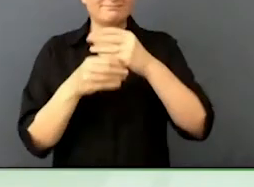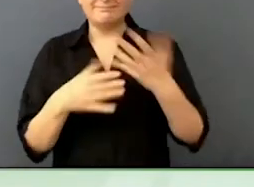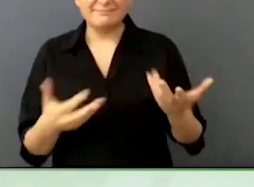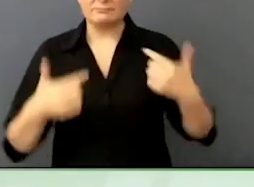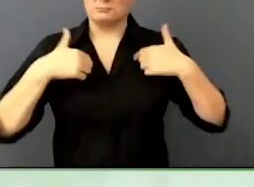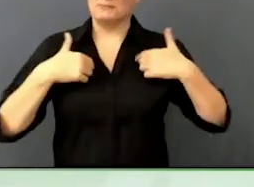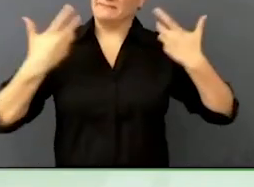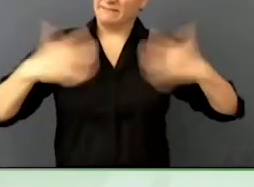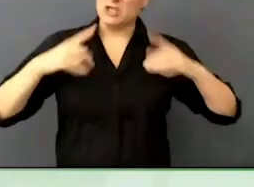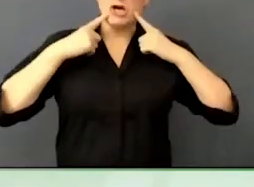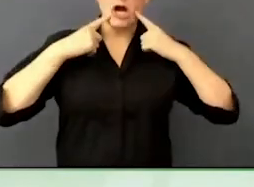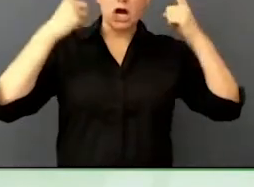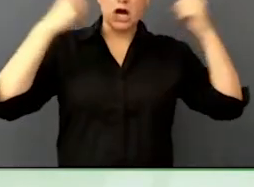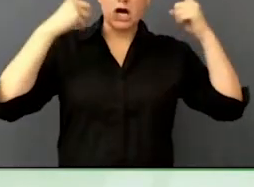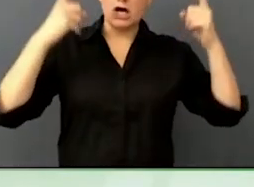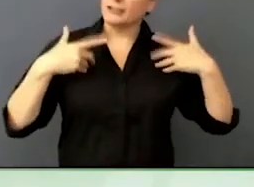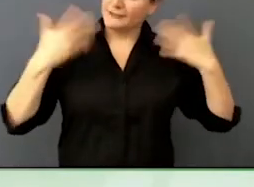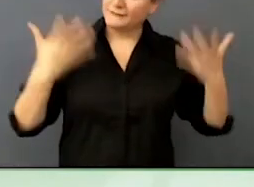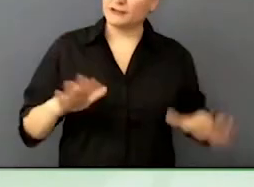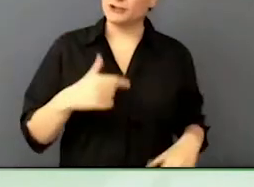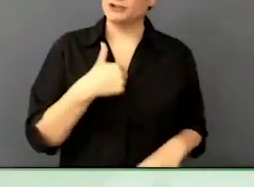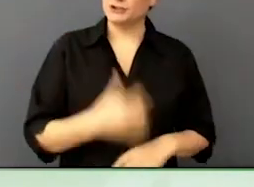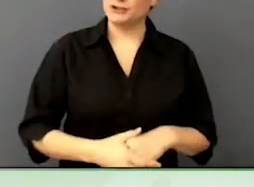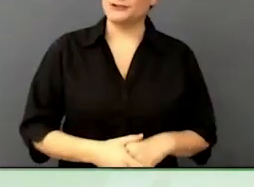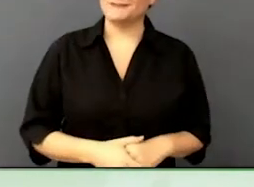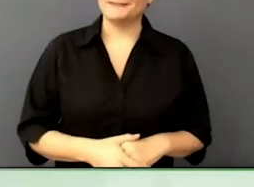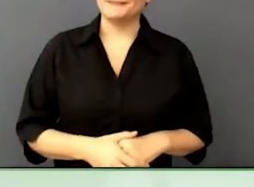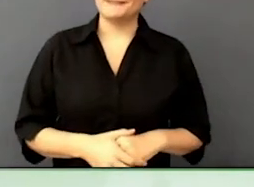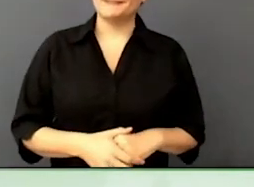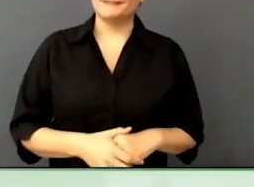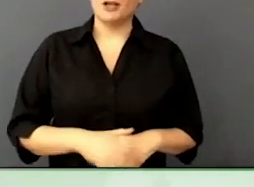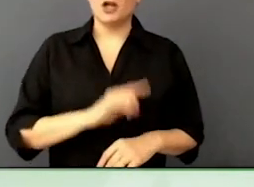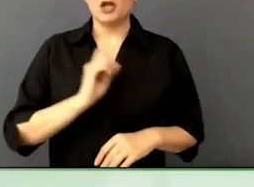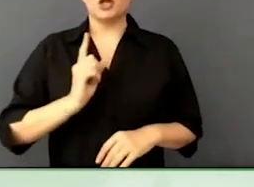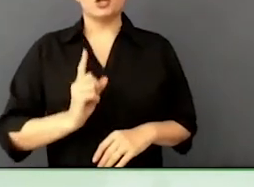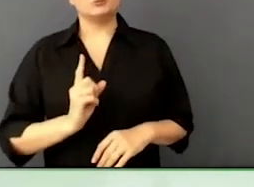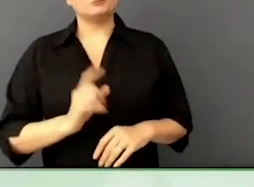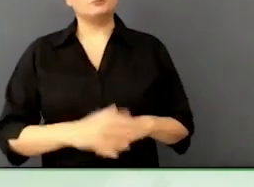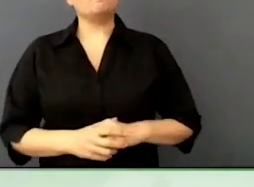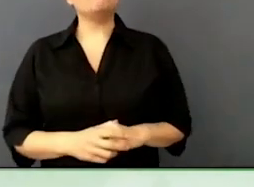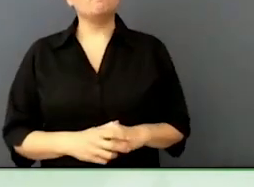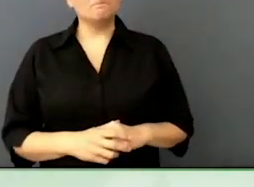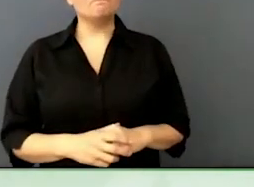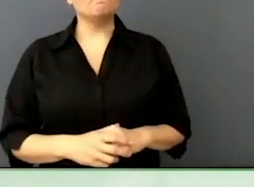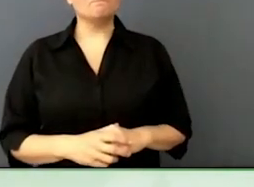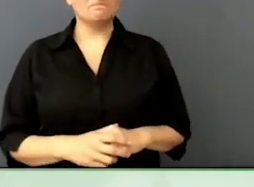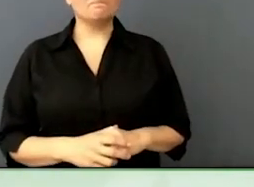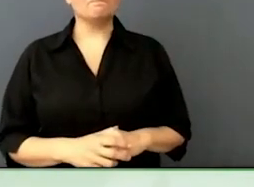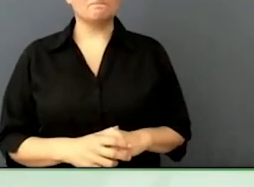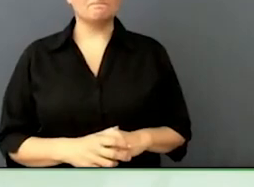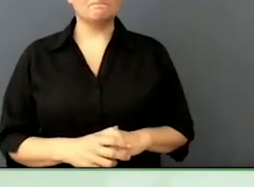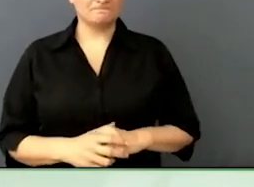To your point, inclusion in the workplace is only the first step.